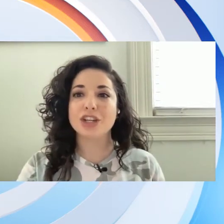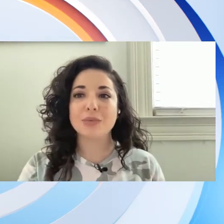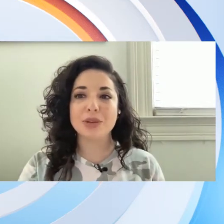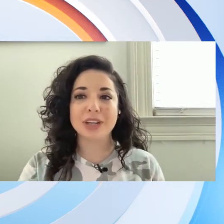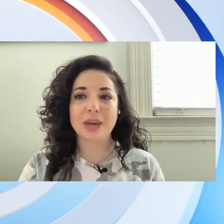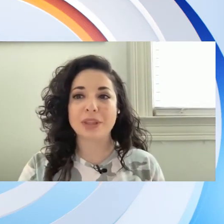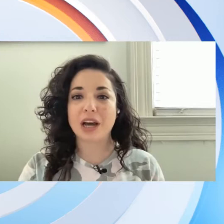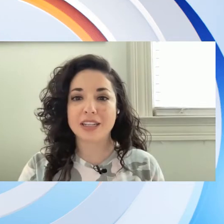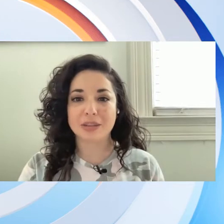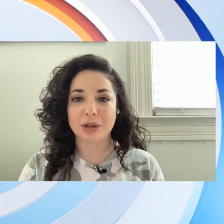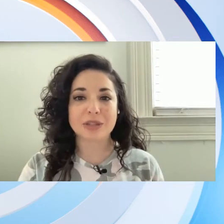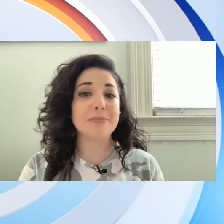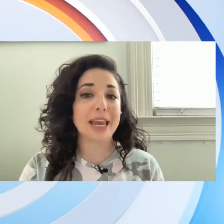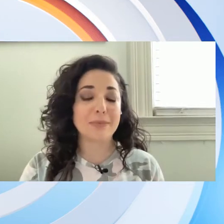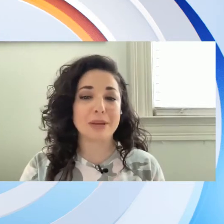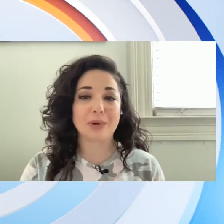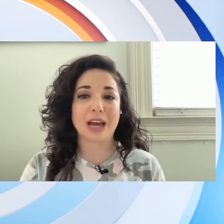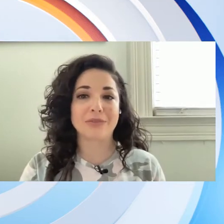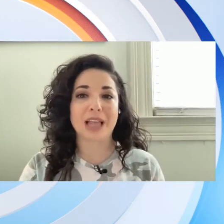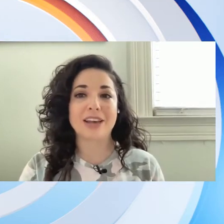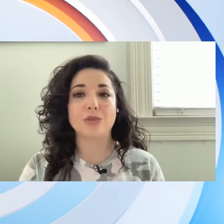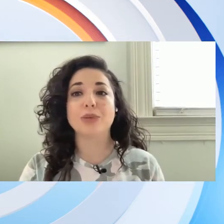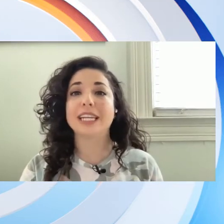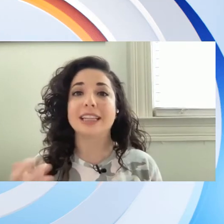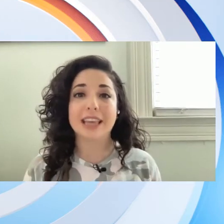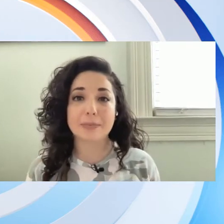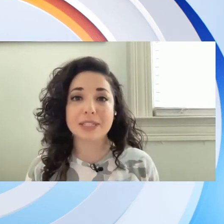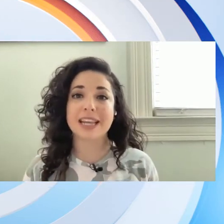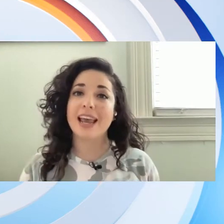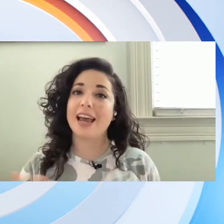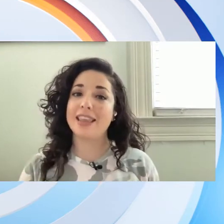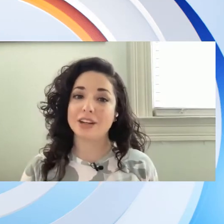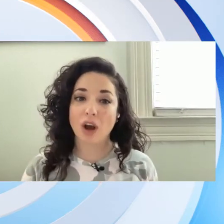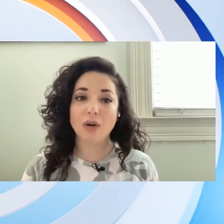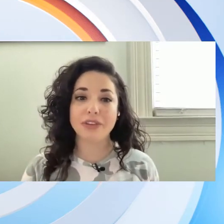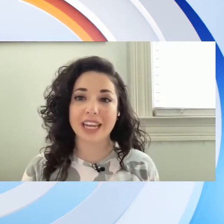to communicate with customers many people have relied on reading lips and then covet